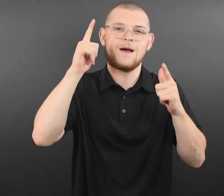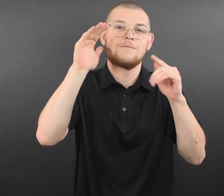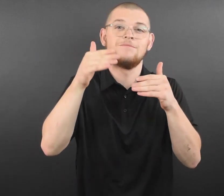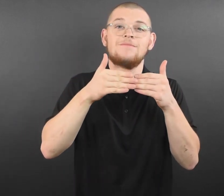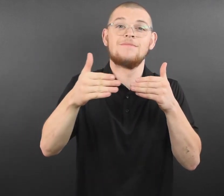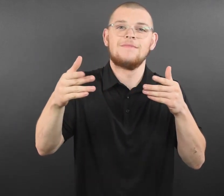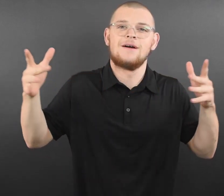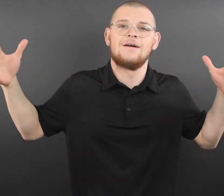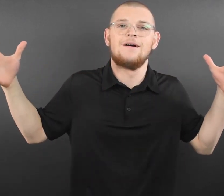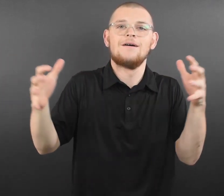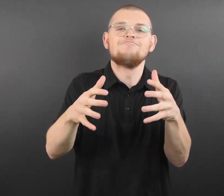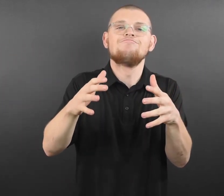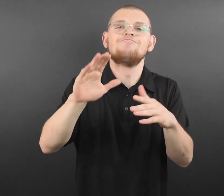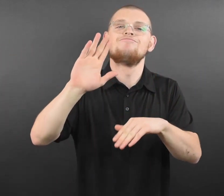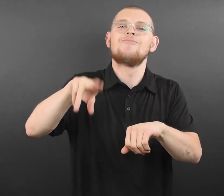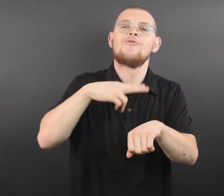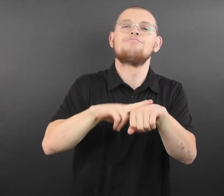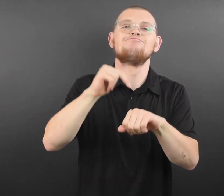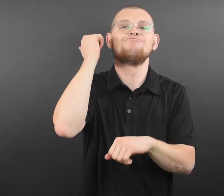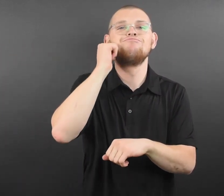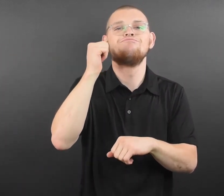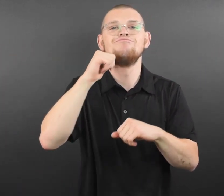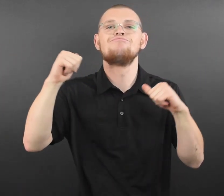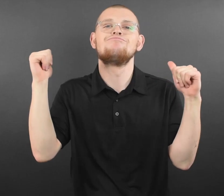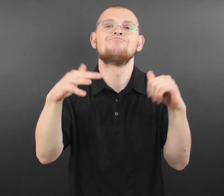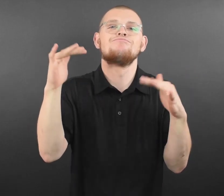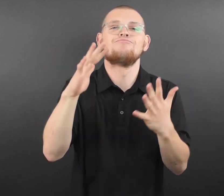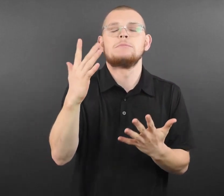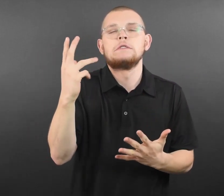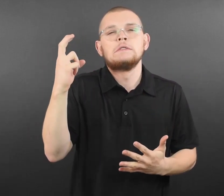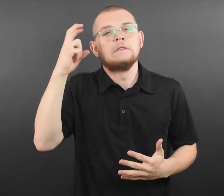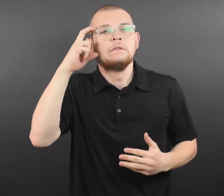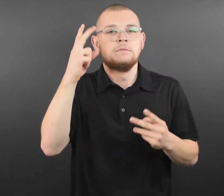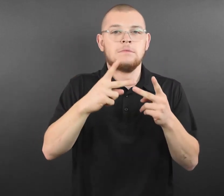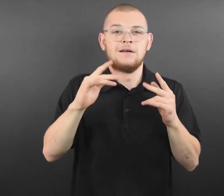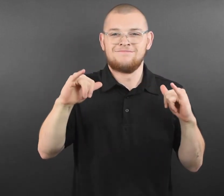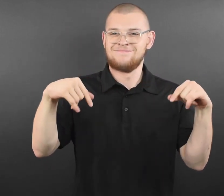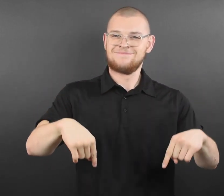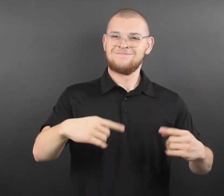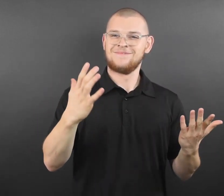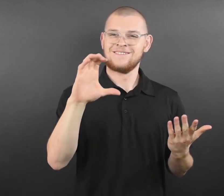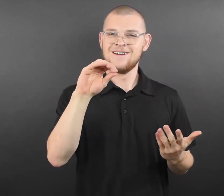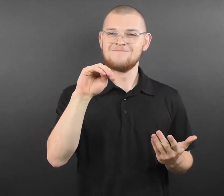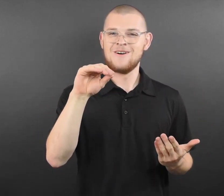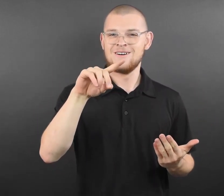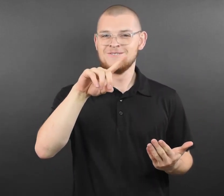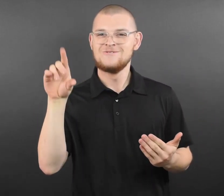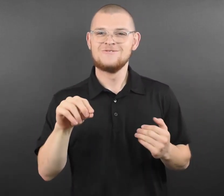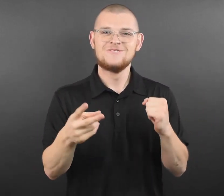Como Park Zoo and Conservatory Director Michelle Furrer said, “Como’s core audience is kids